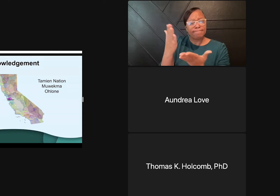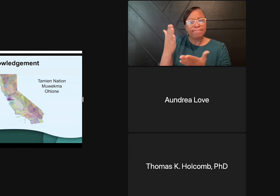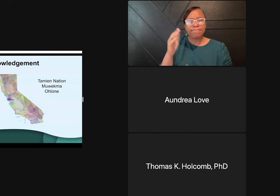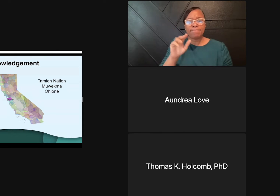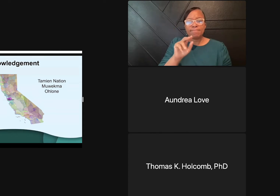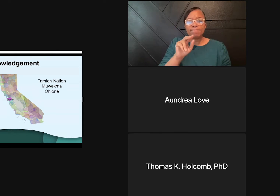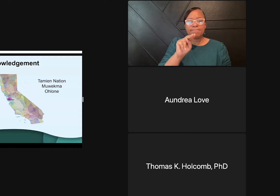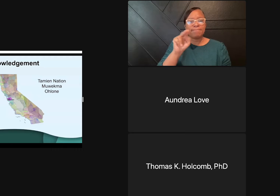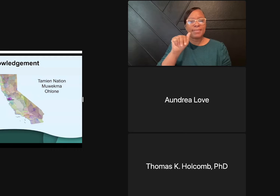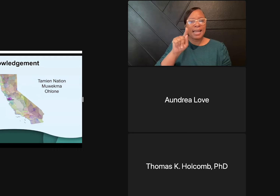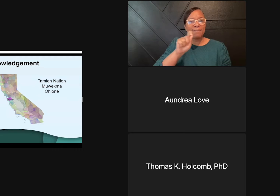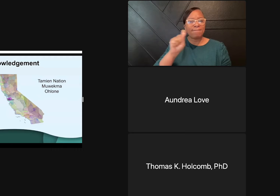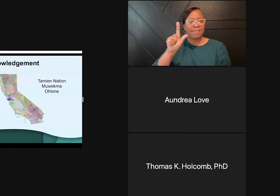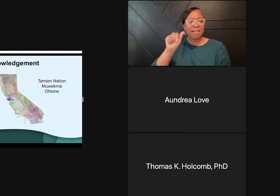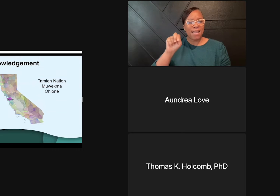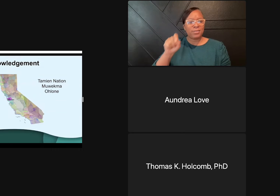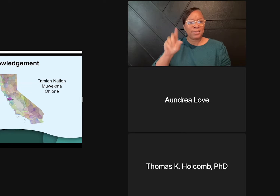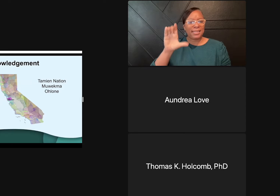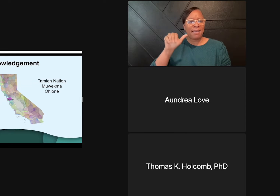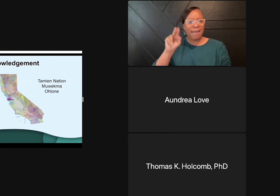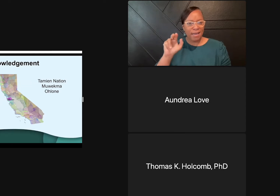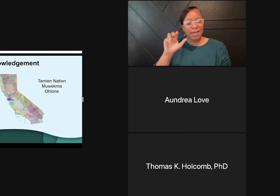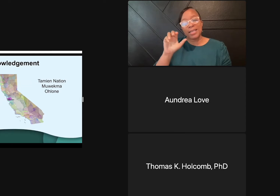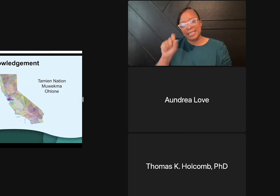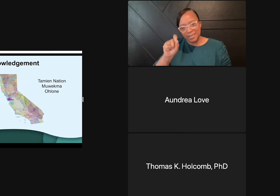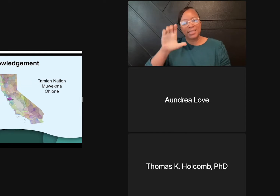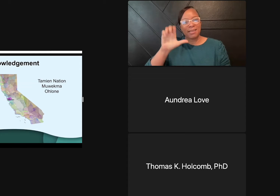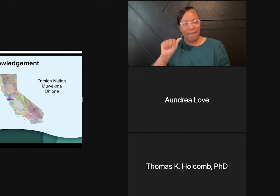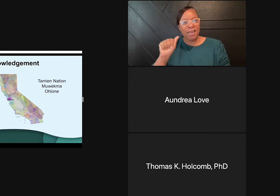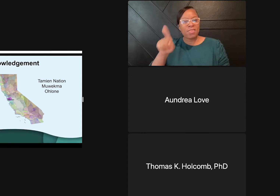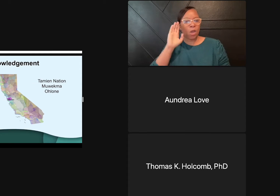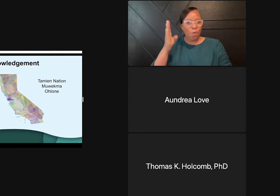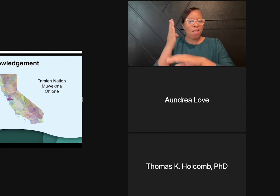But if you notice any errors, you can let those know